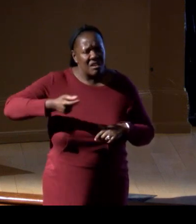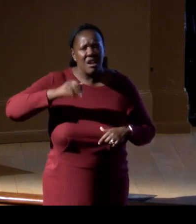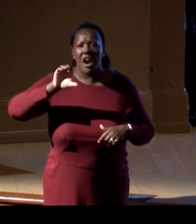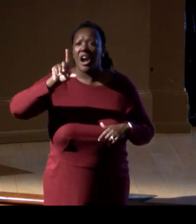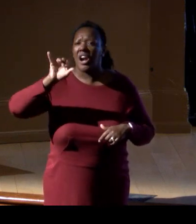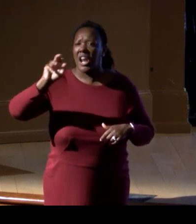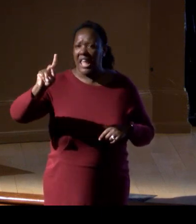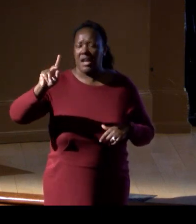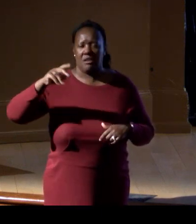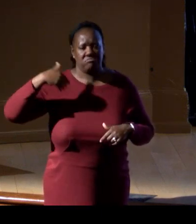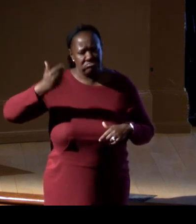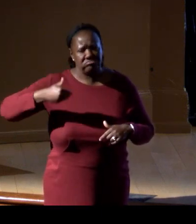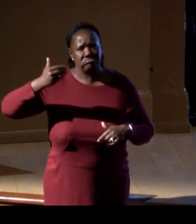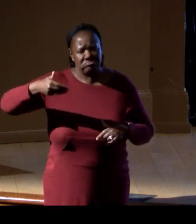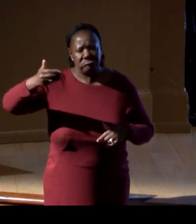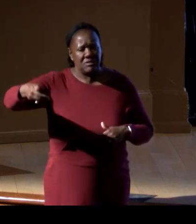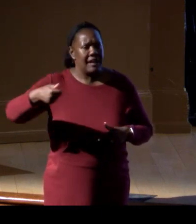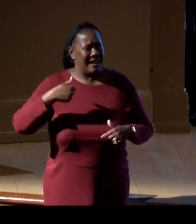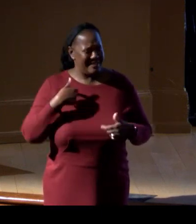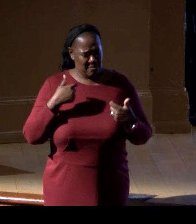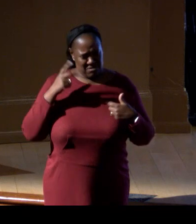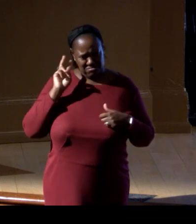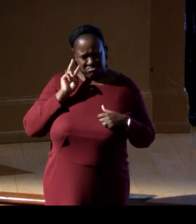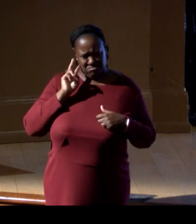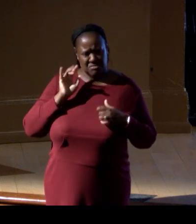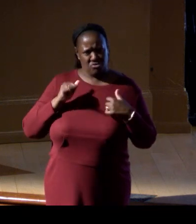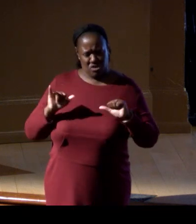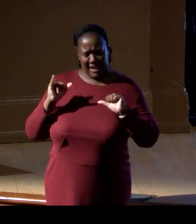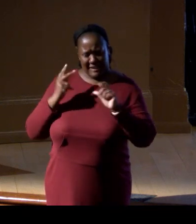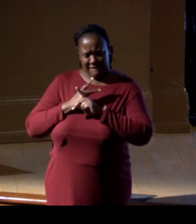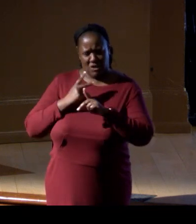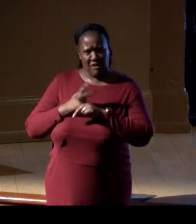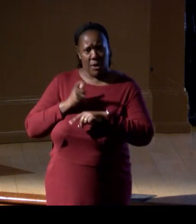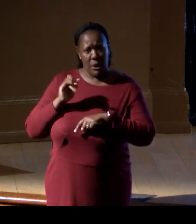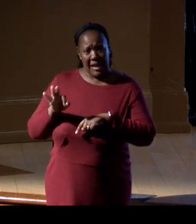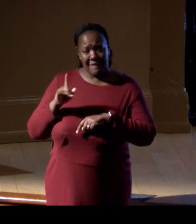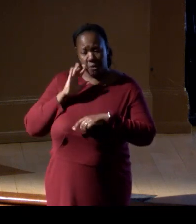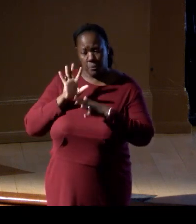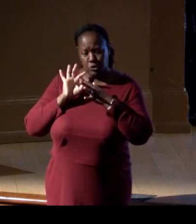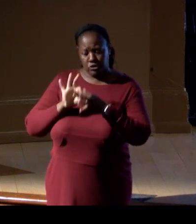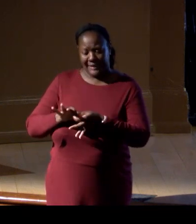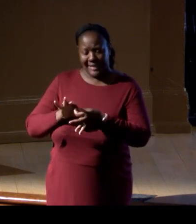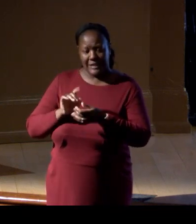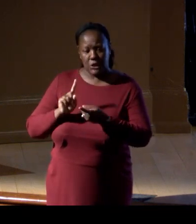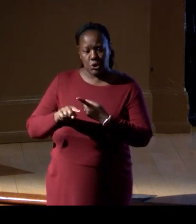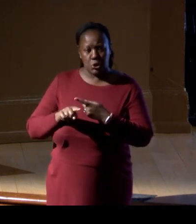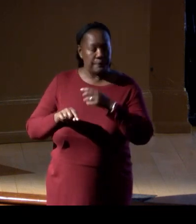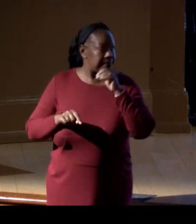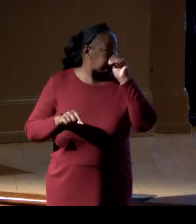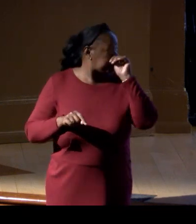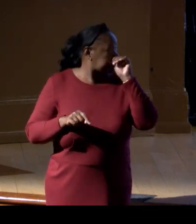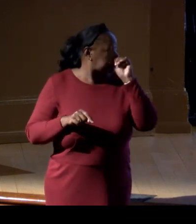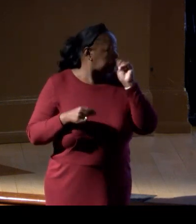and they had been trying to figure out if it was related to one of the sub-sea drilling systems,